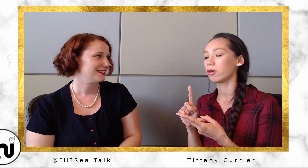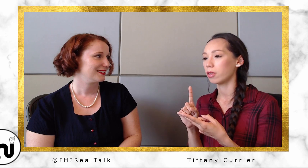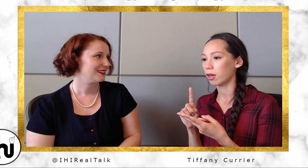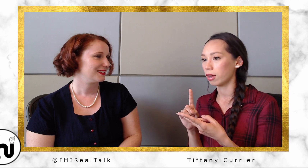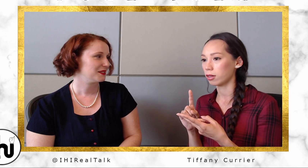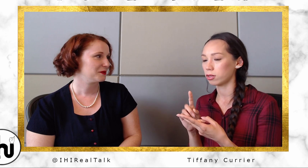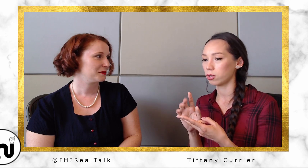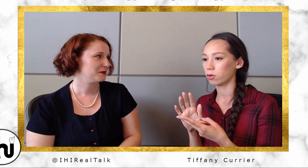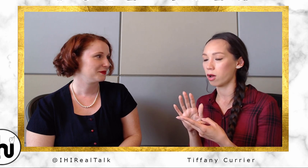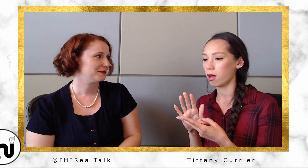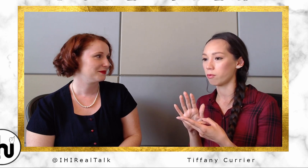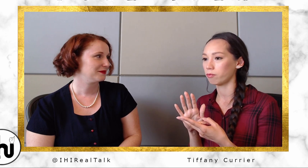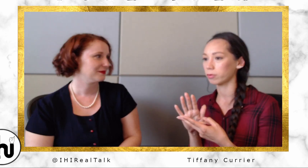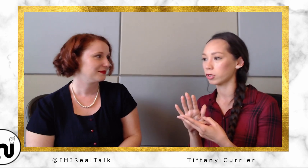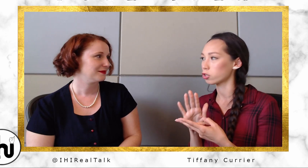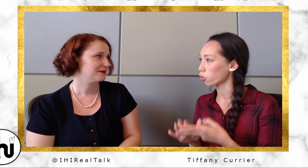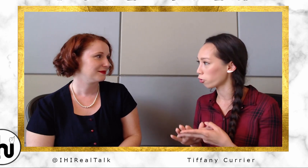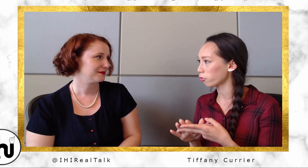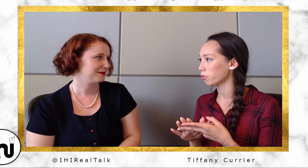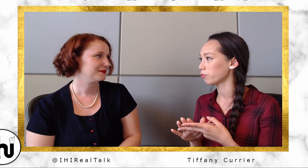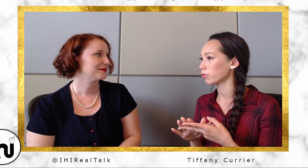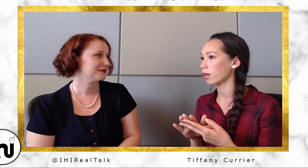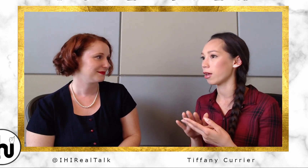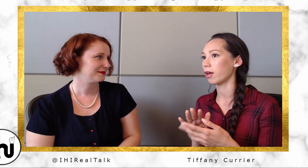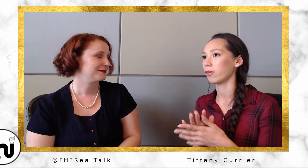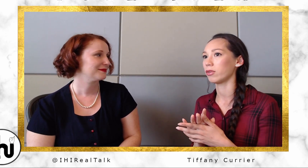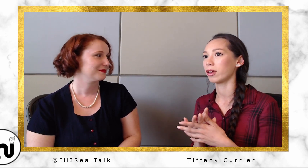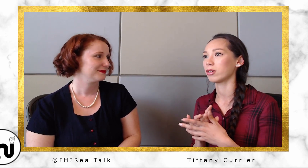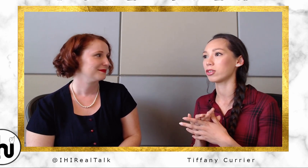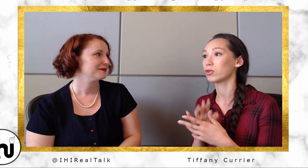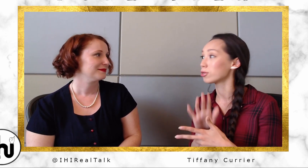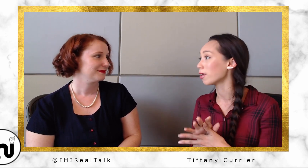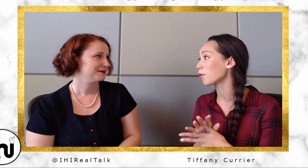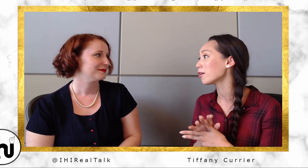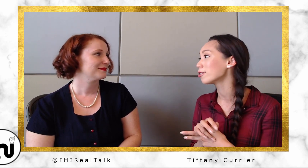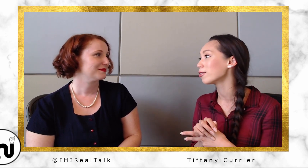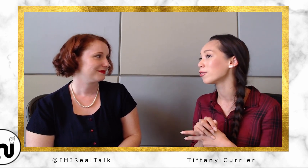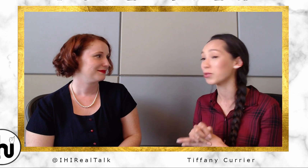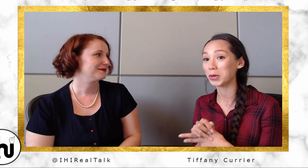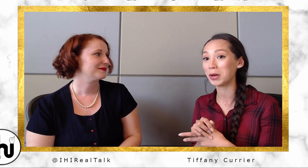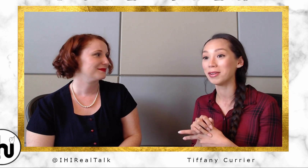They get to serve, and they get to use the language for real!